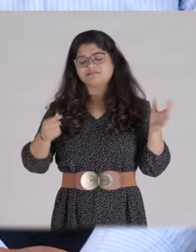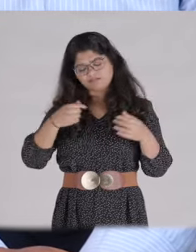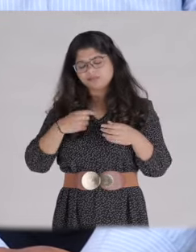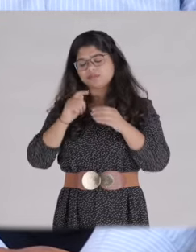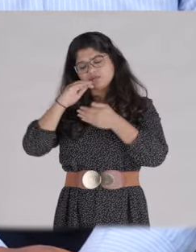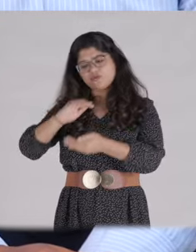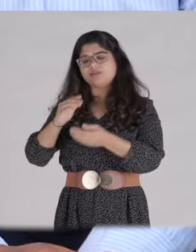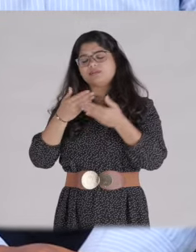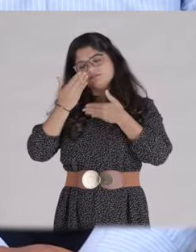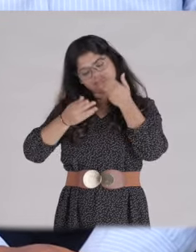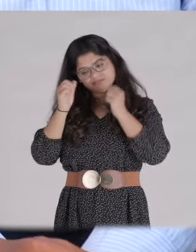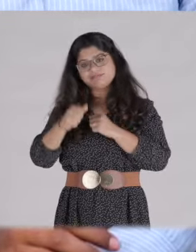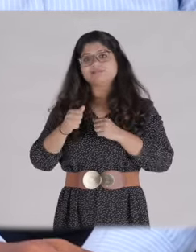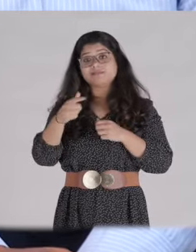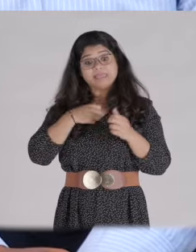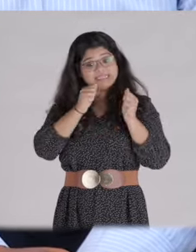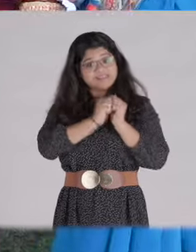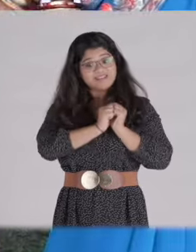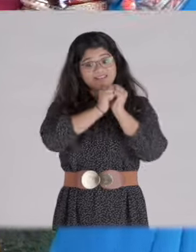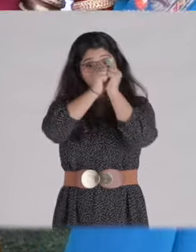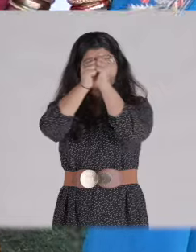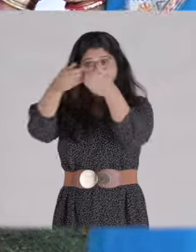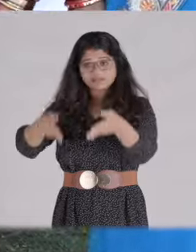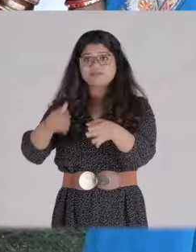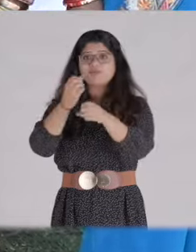All the support I got is from my family - my mother, father and brother.